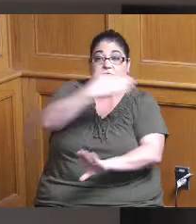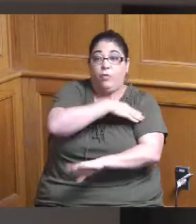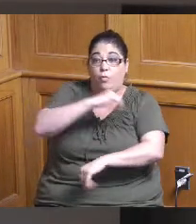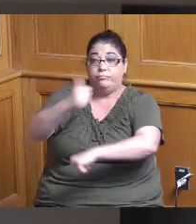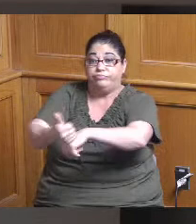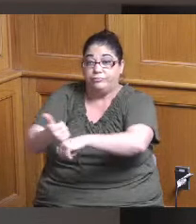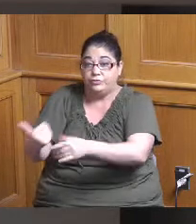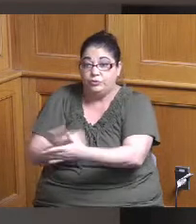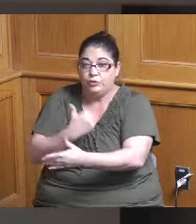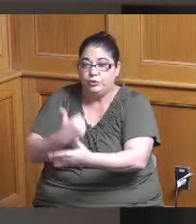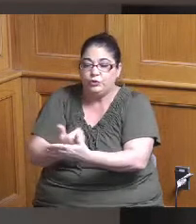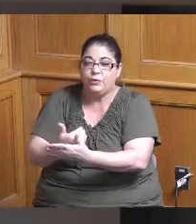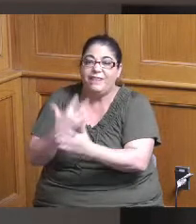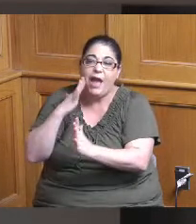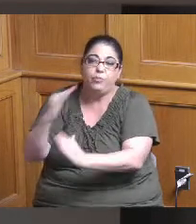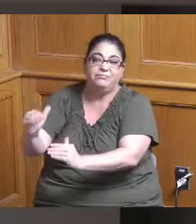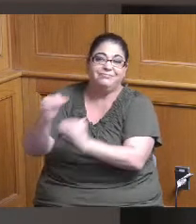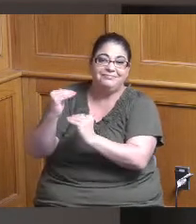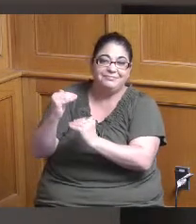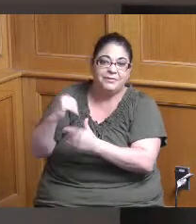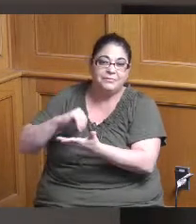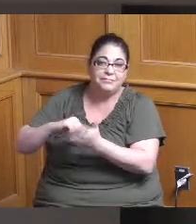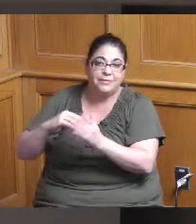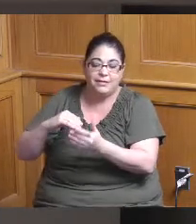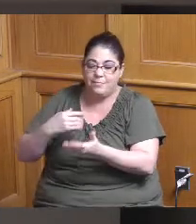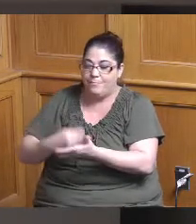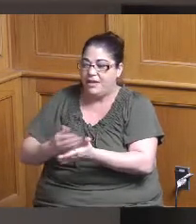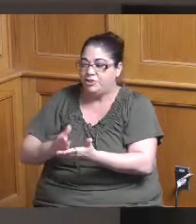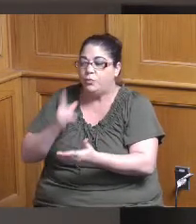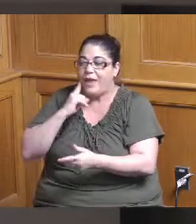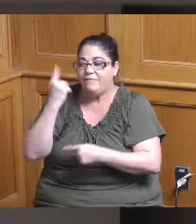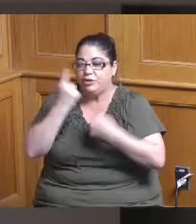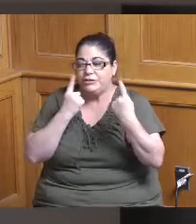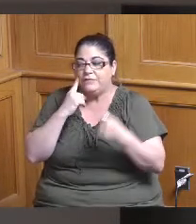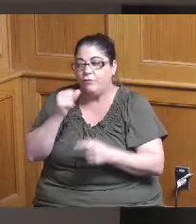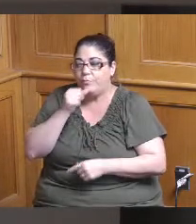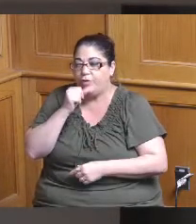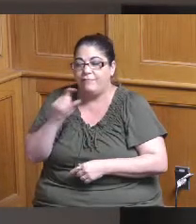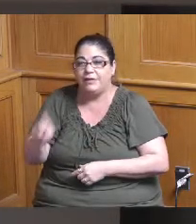constrained budget and something we would consider as well for for project need mark can I ask about